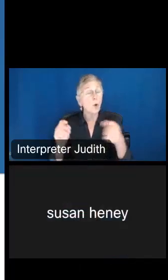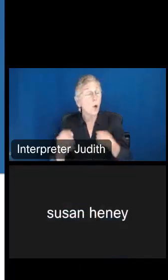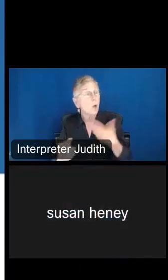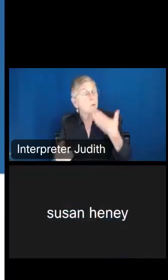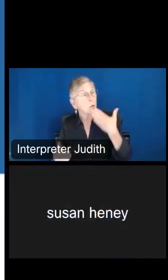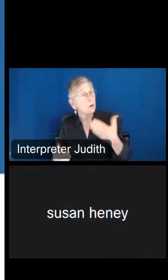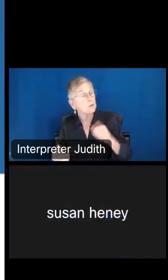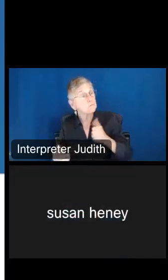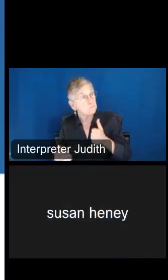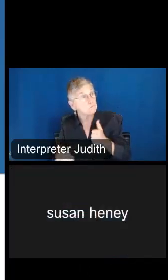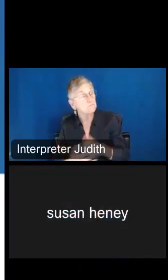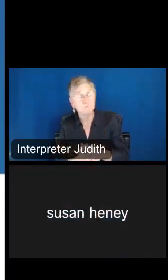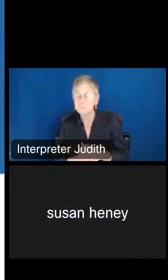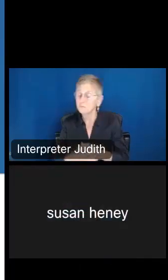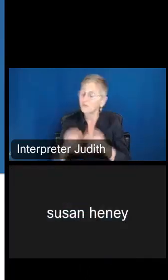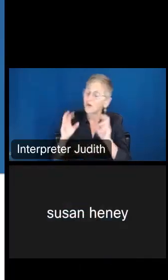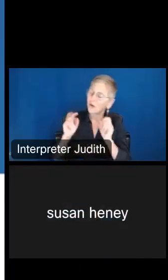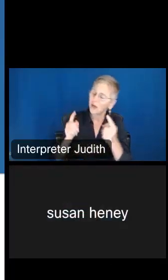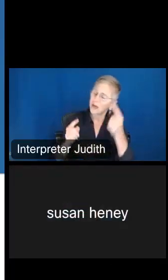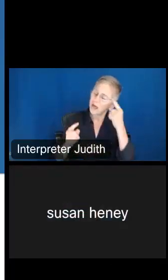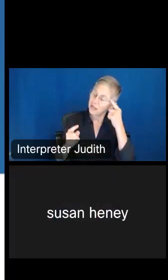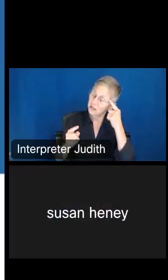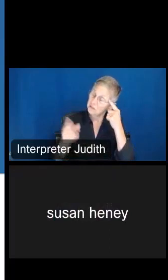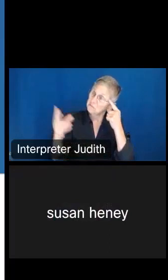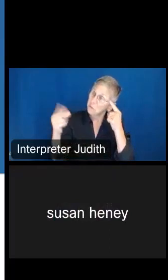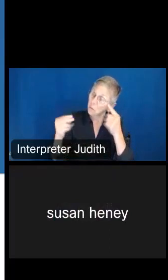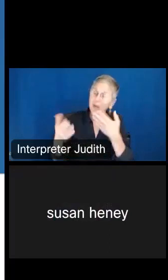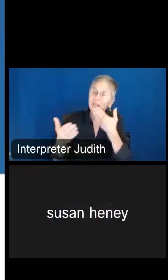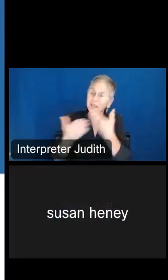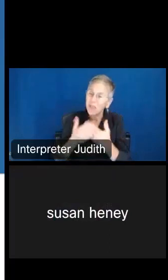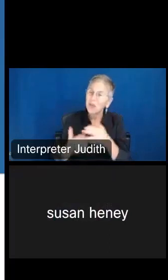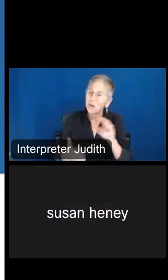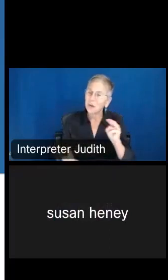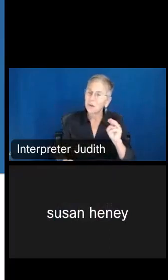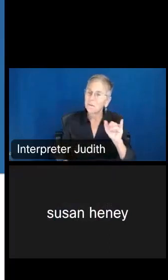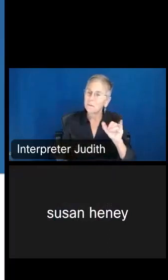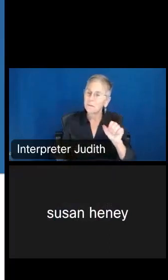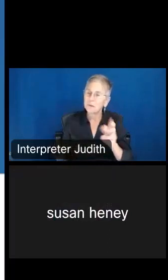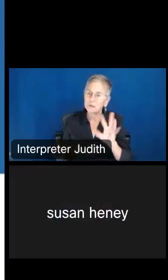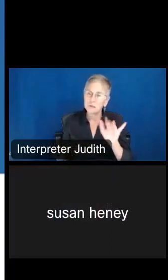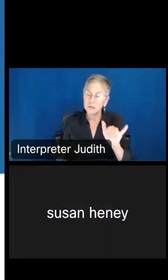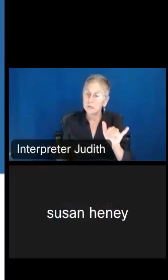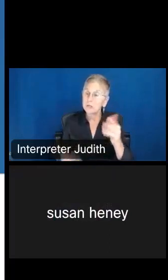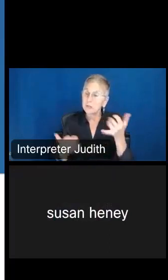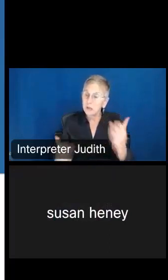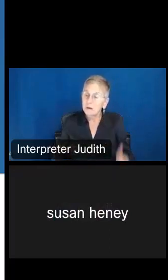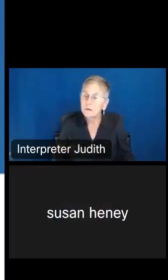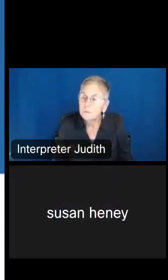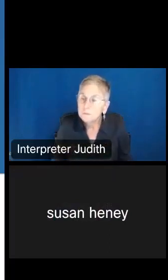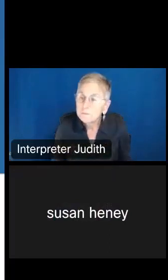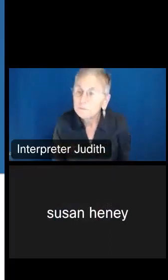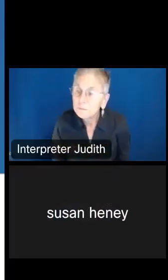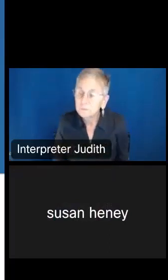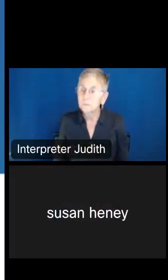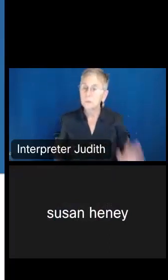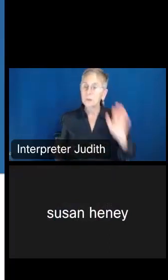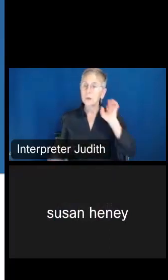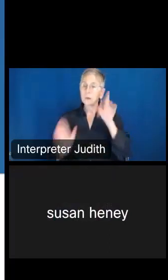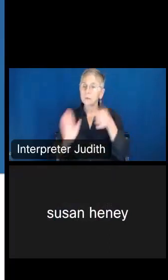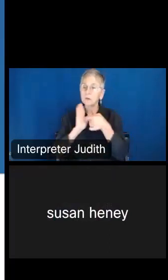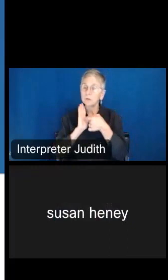a no. Thank you so much, Misty. Okay, so I'm going to go ahead and show how to do this